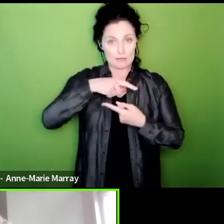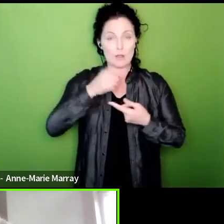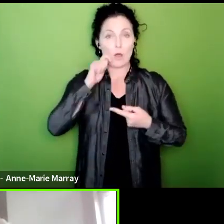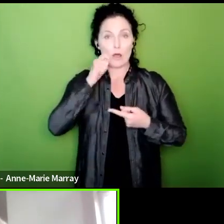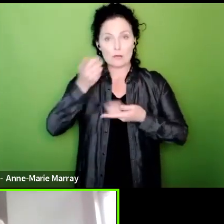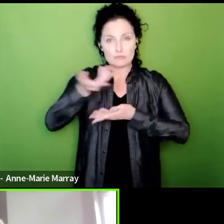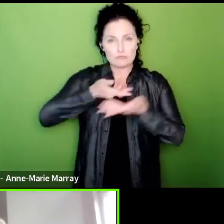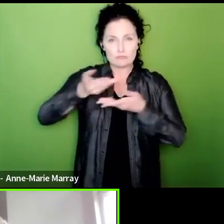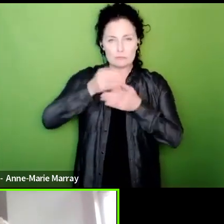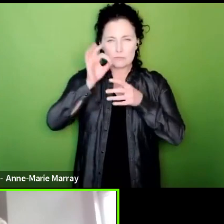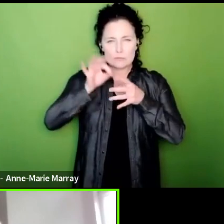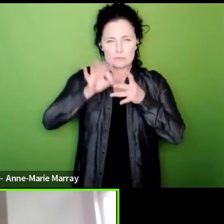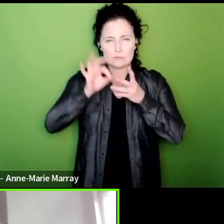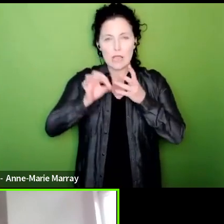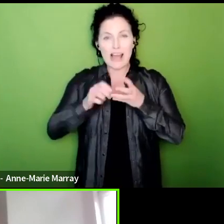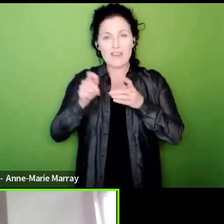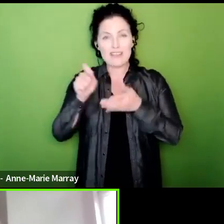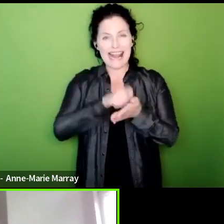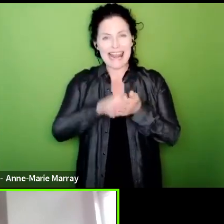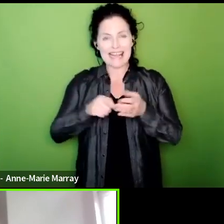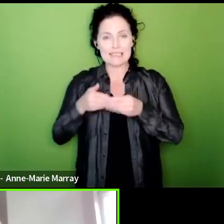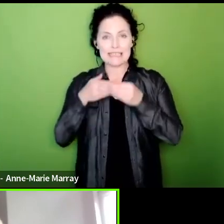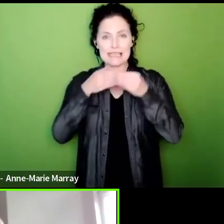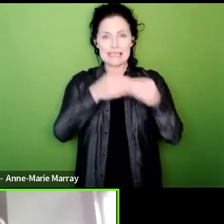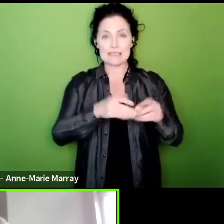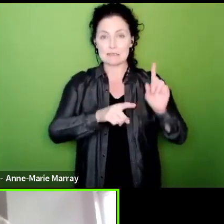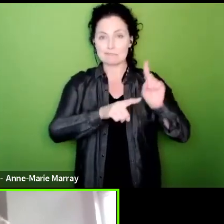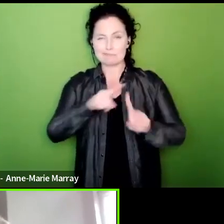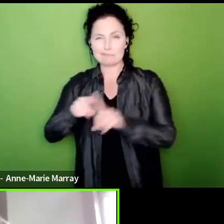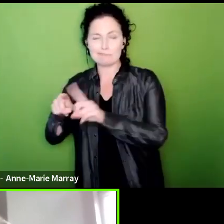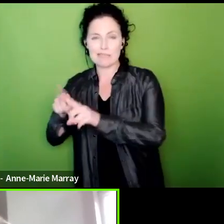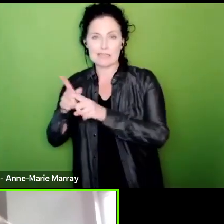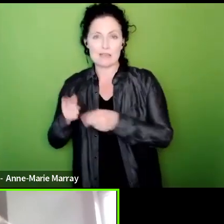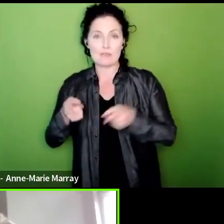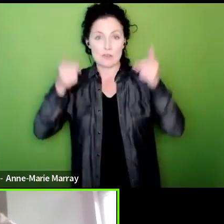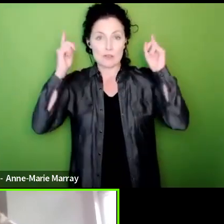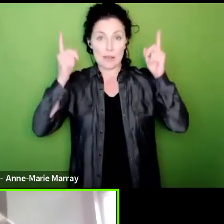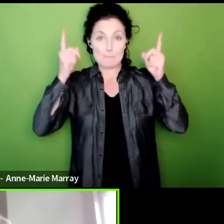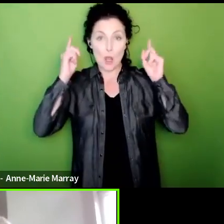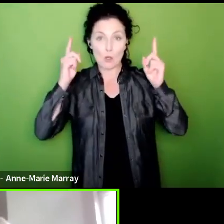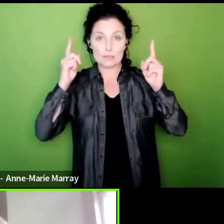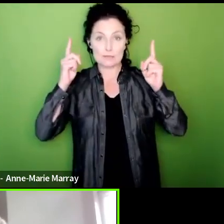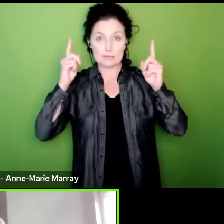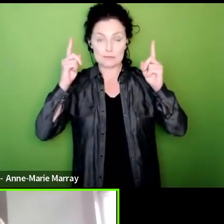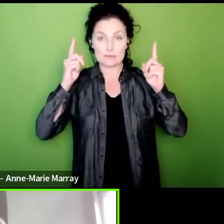um to the elected leaders of the various employers around the union who have given us their areas of